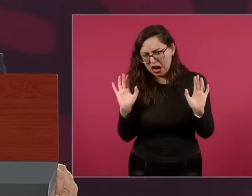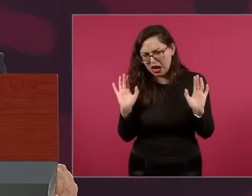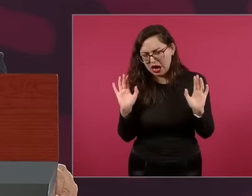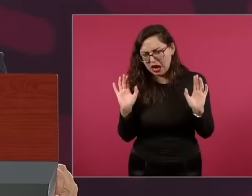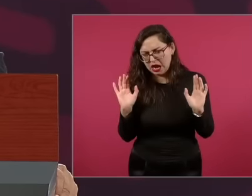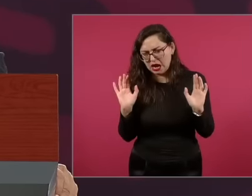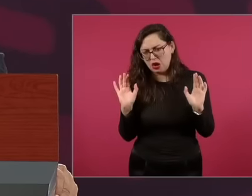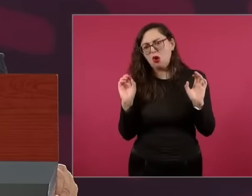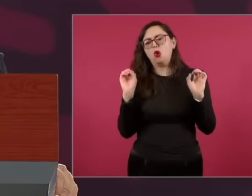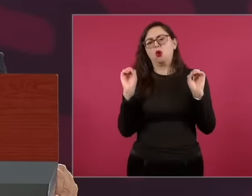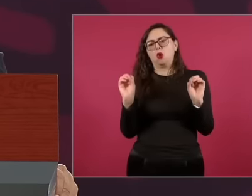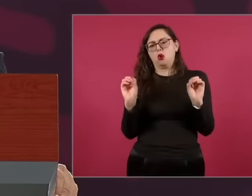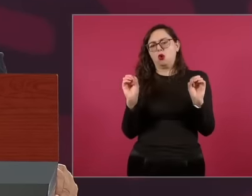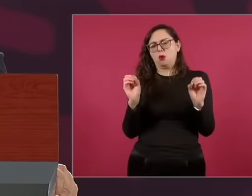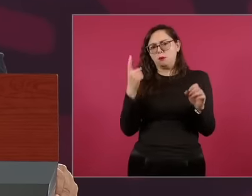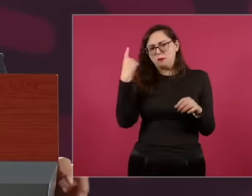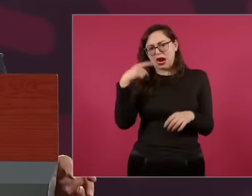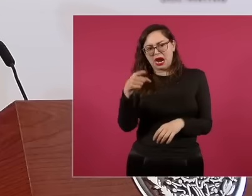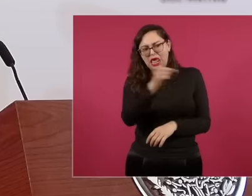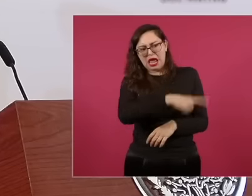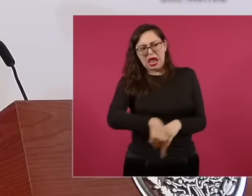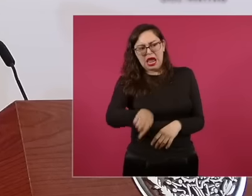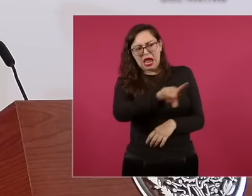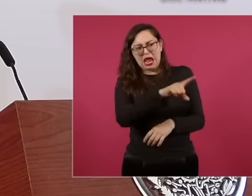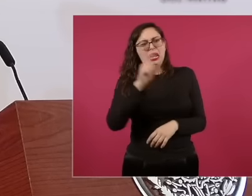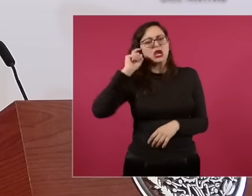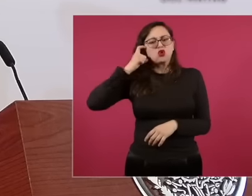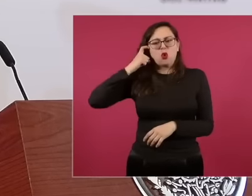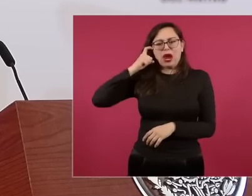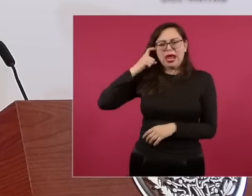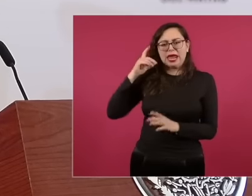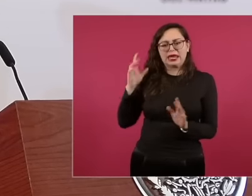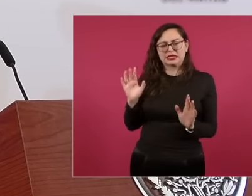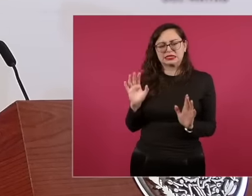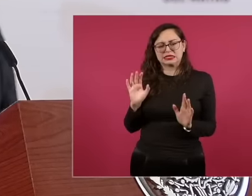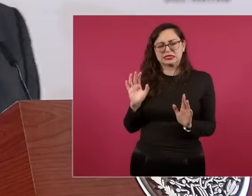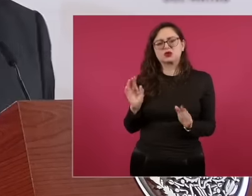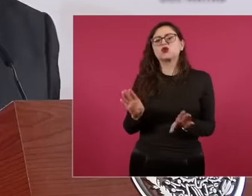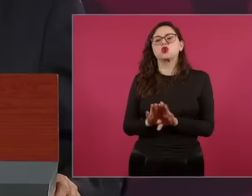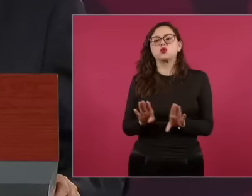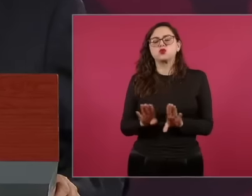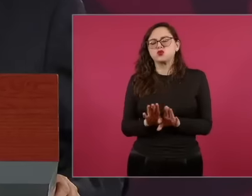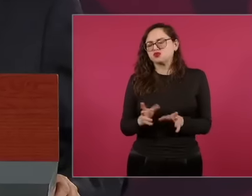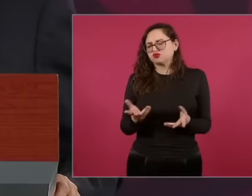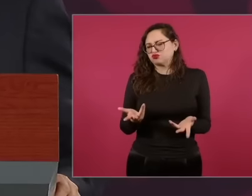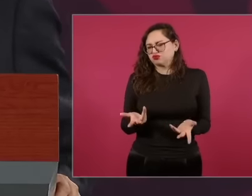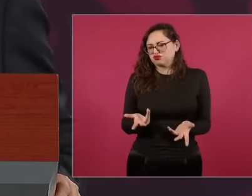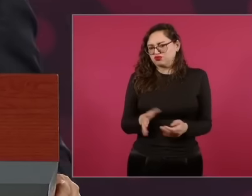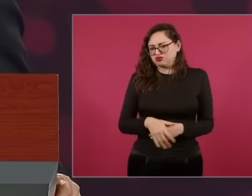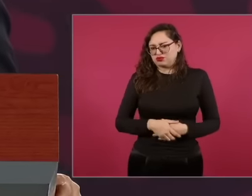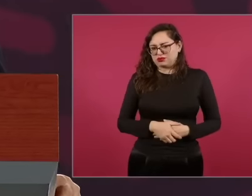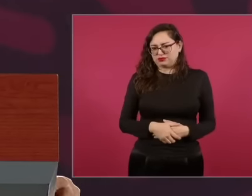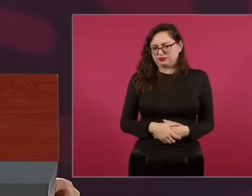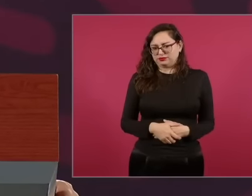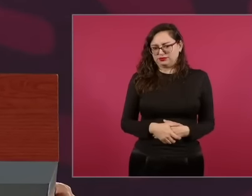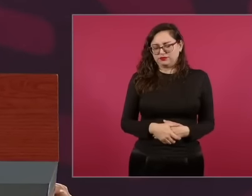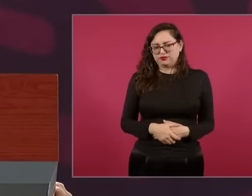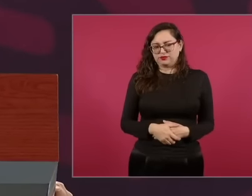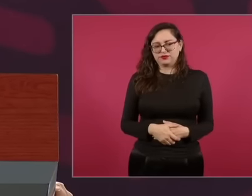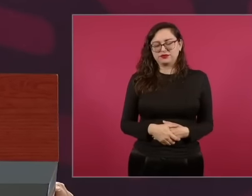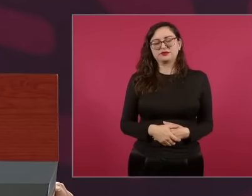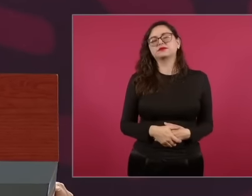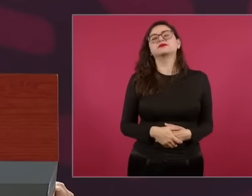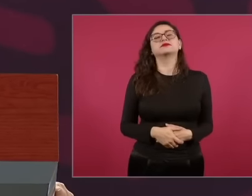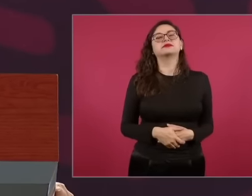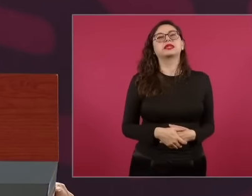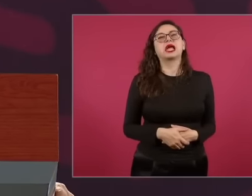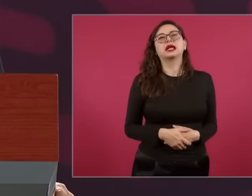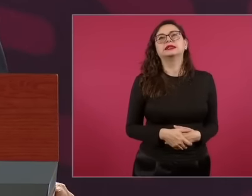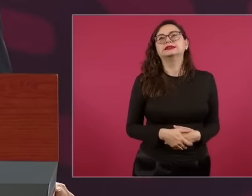yes not to make them angry but because this eh What is it called in journalism it is called so